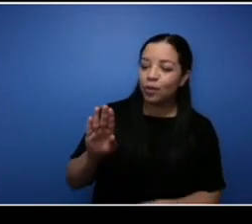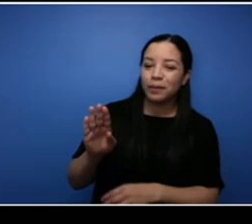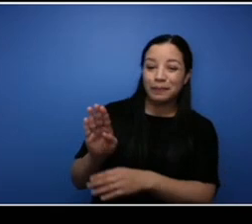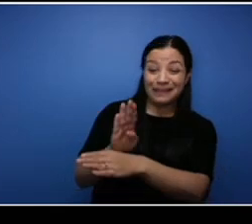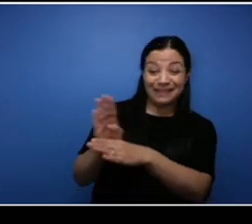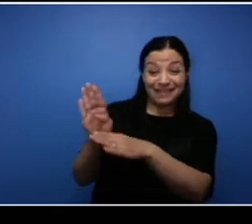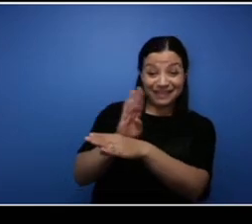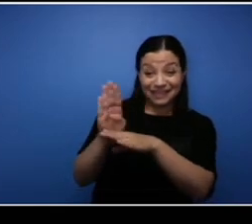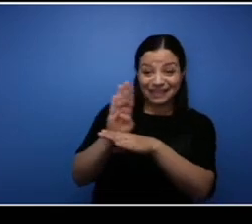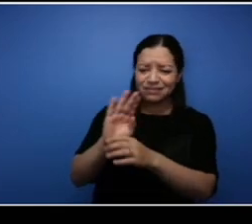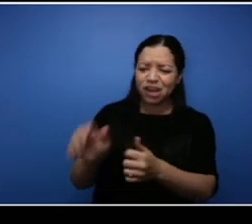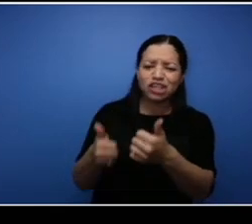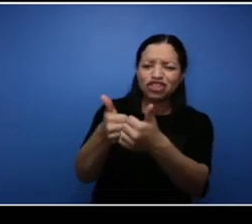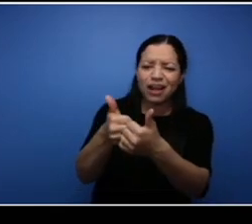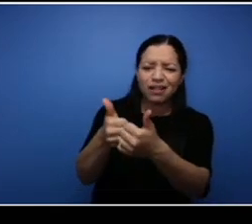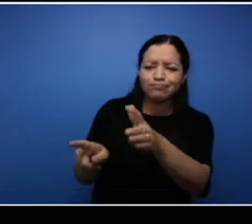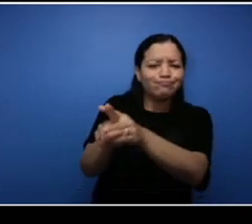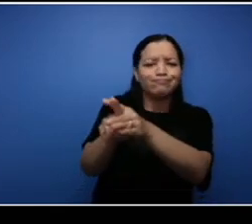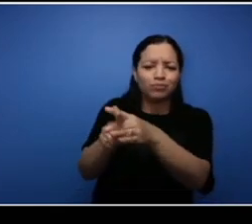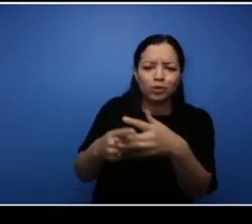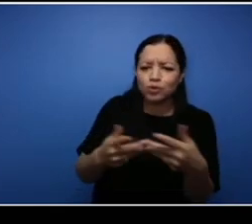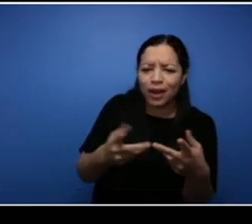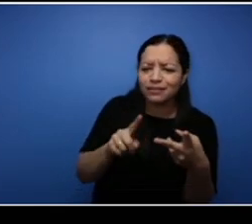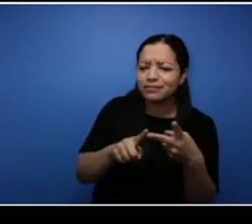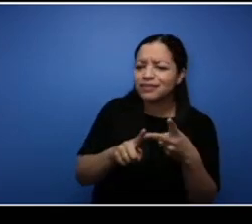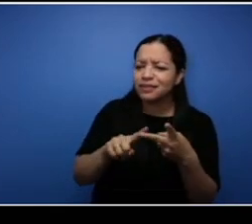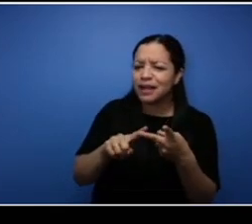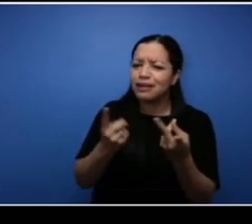you overcome it?